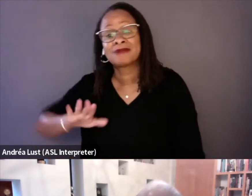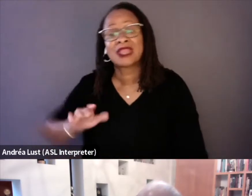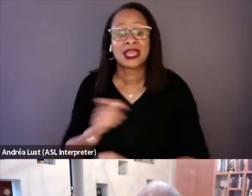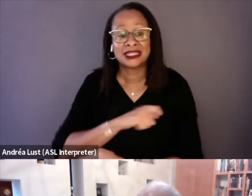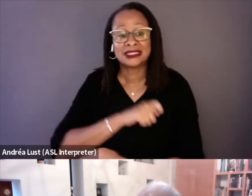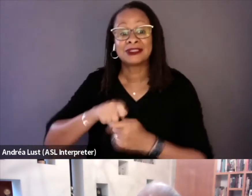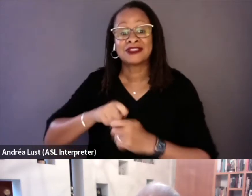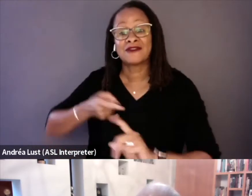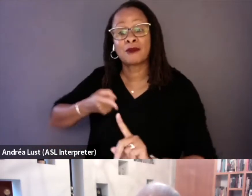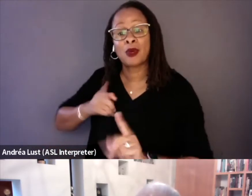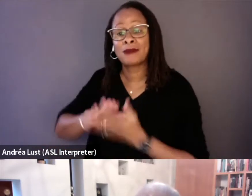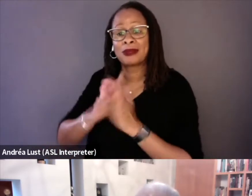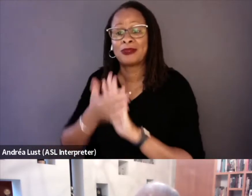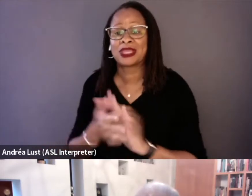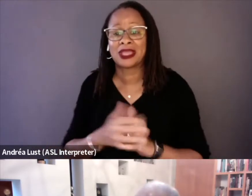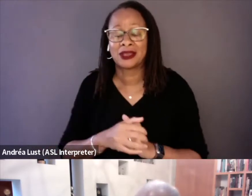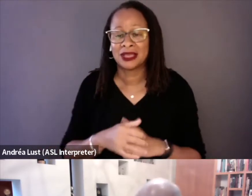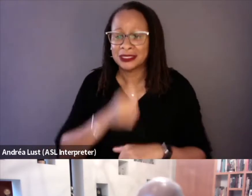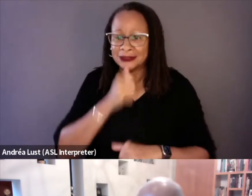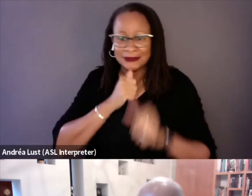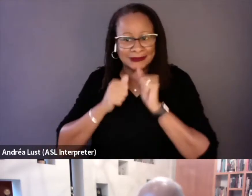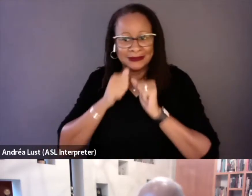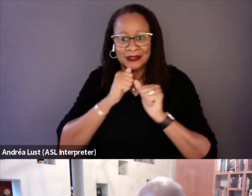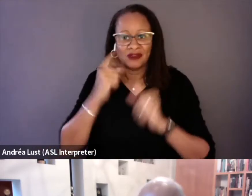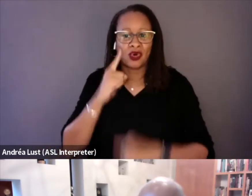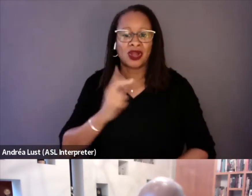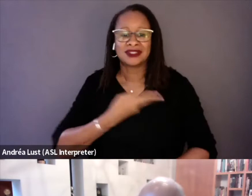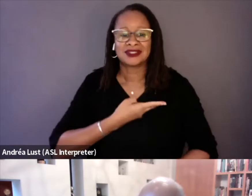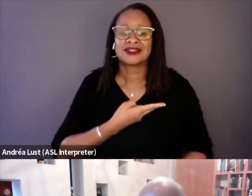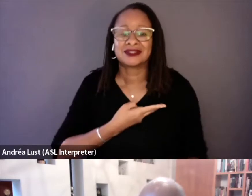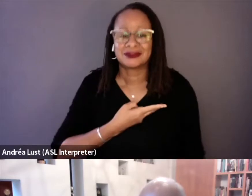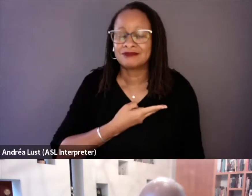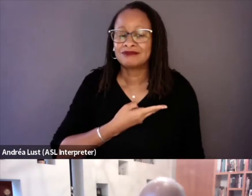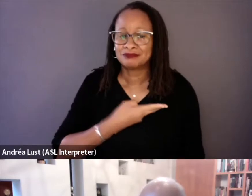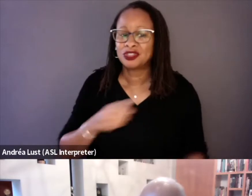it just became untenable for us to do shoots in person,